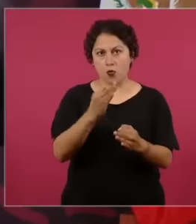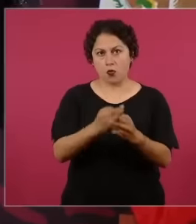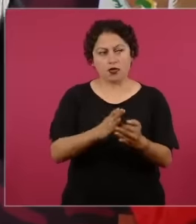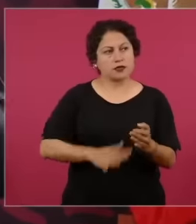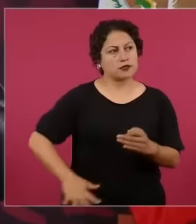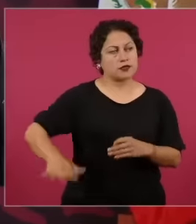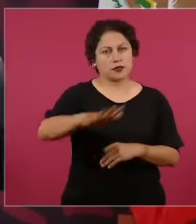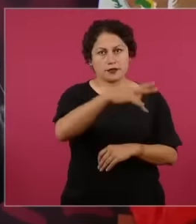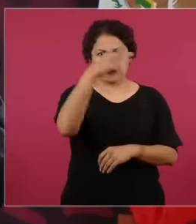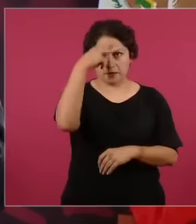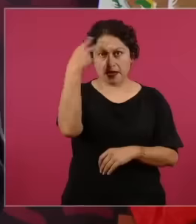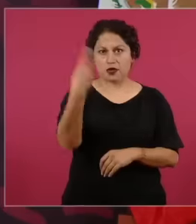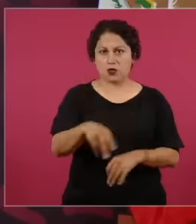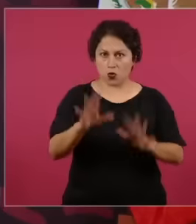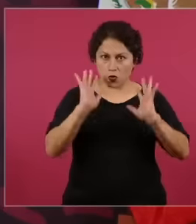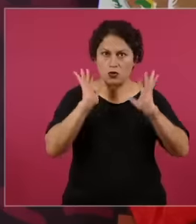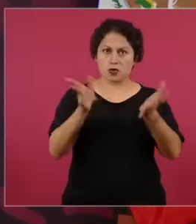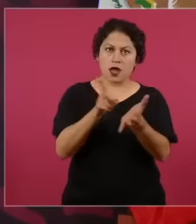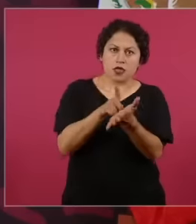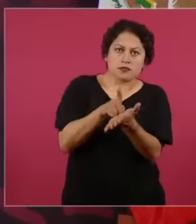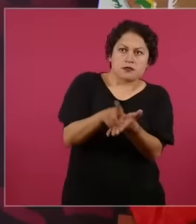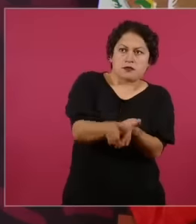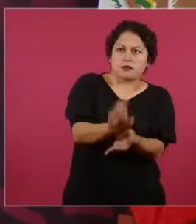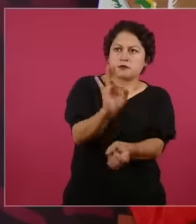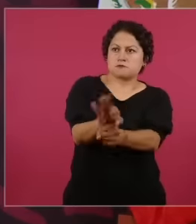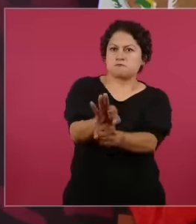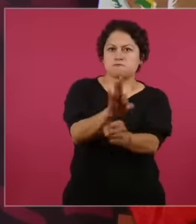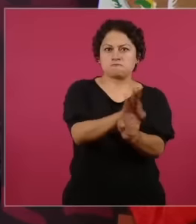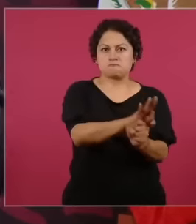crookedness, not